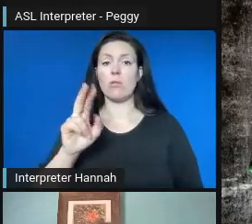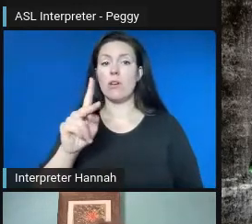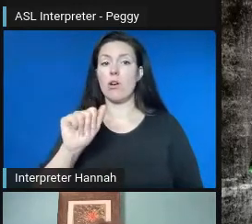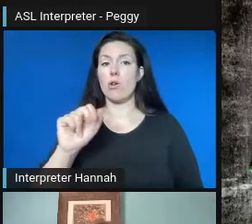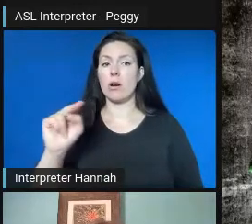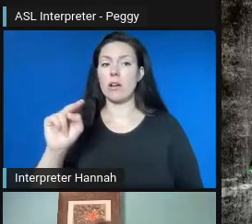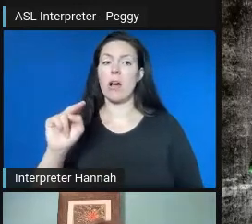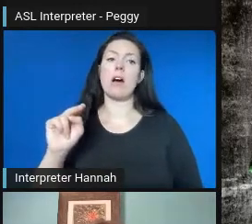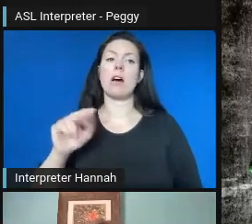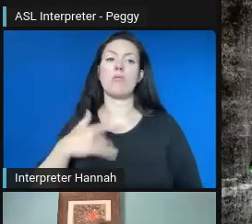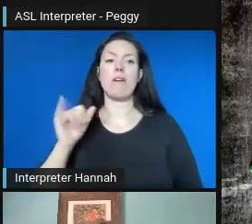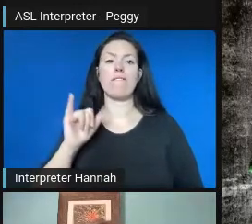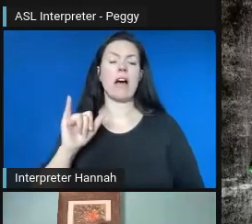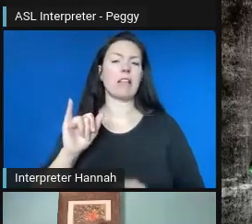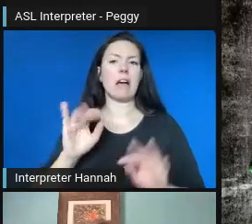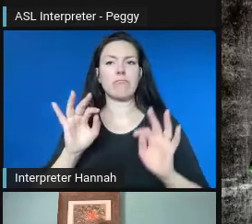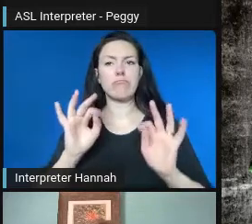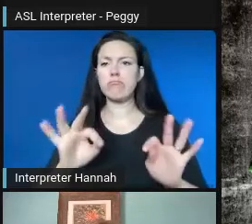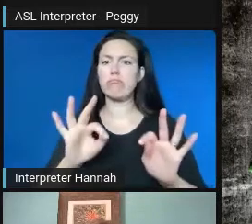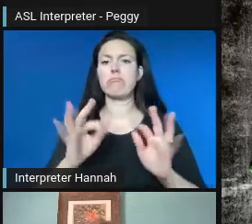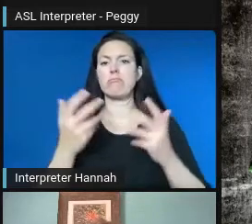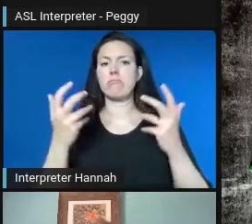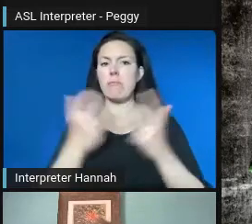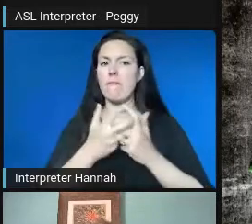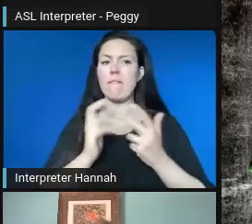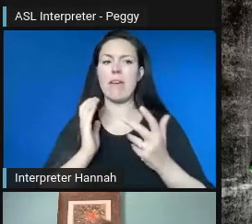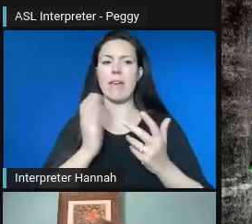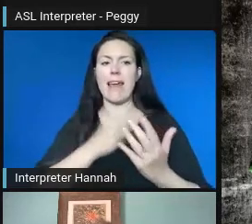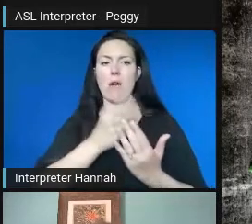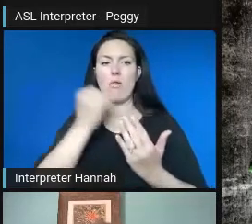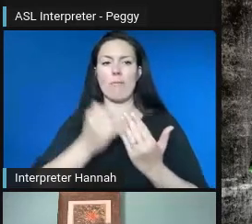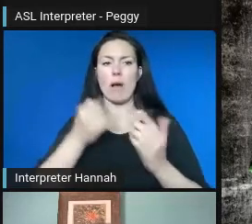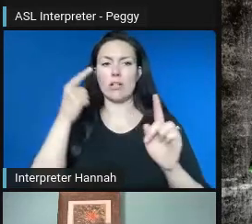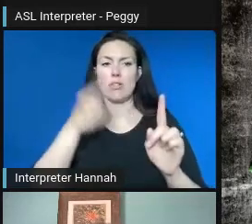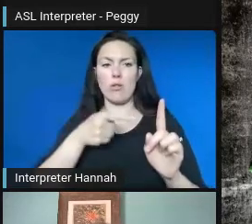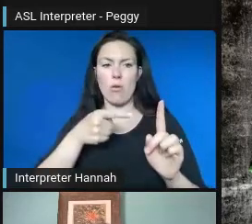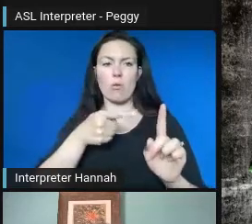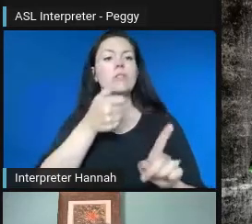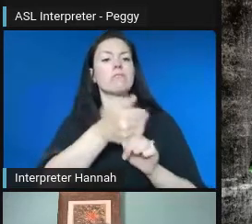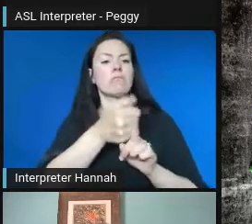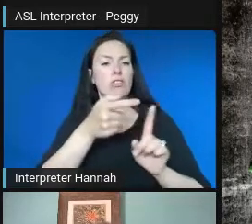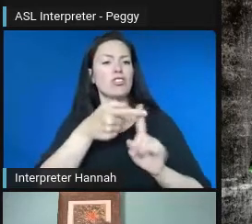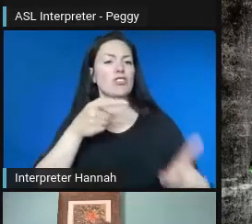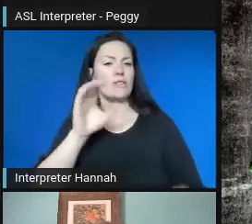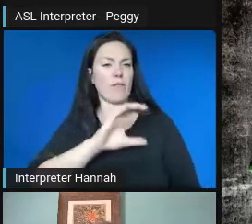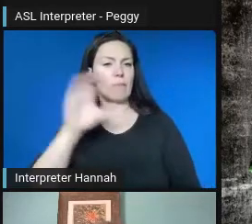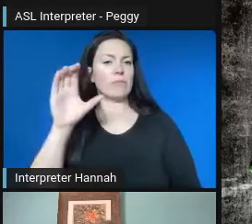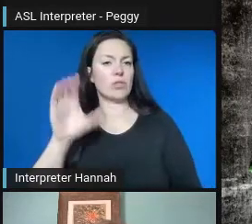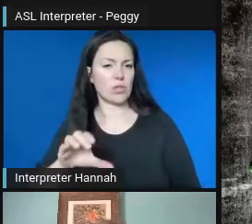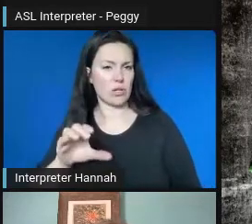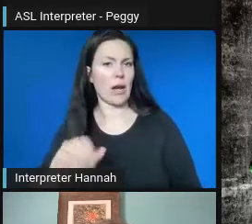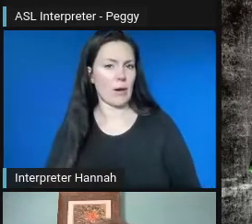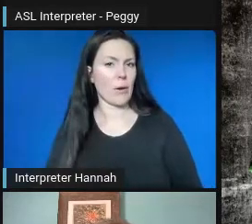resonated with our project goals for this. She's based out of Chicago. We were still in the thick of the pandemic.